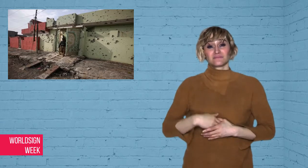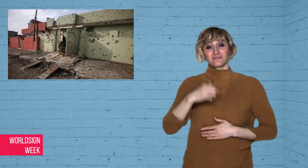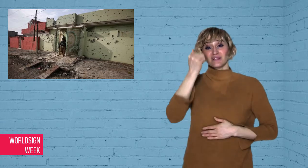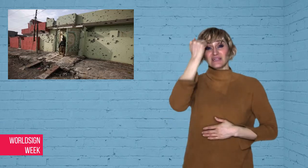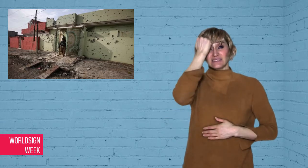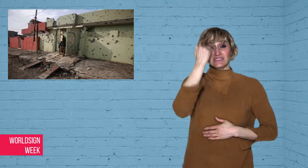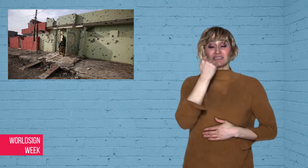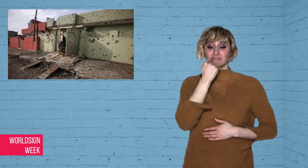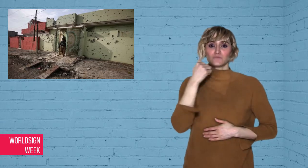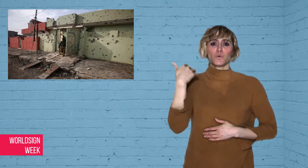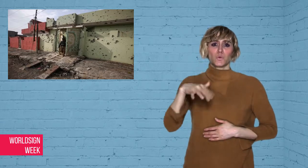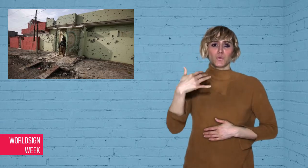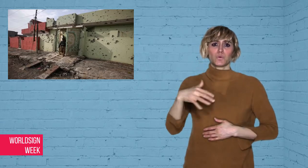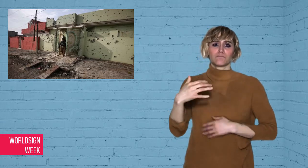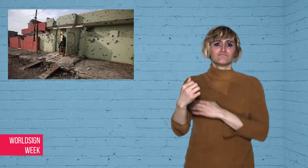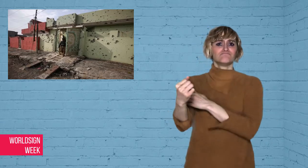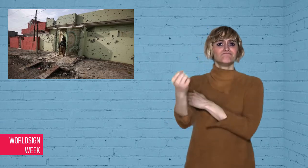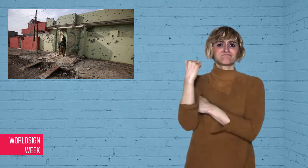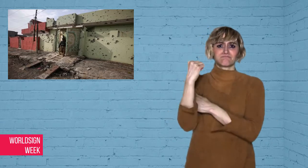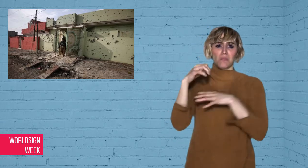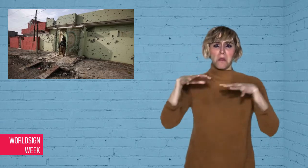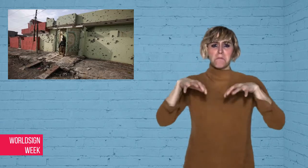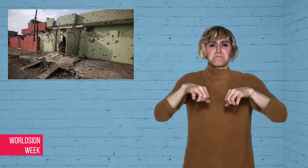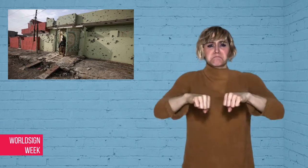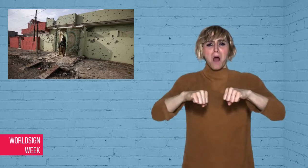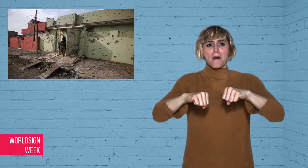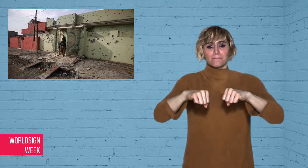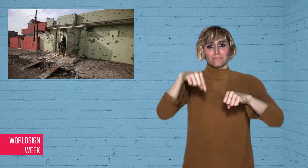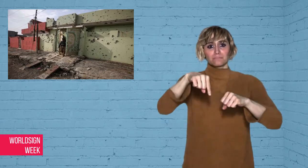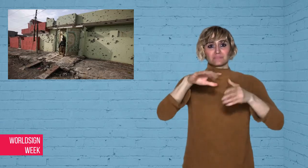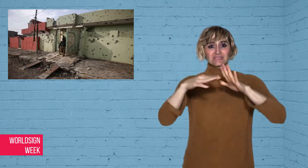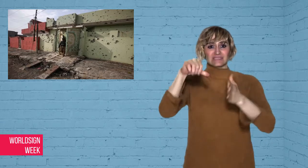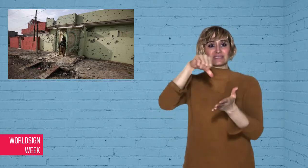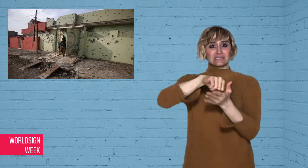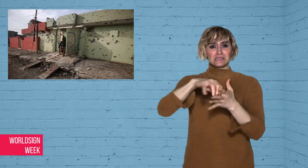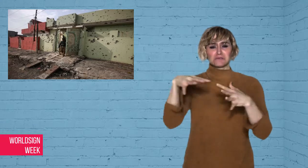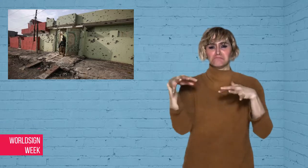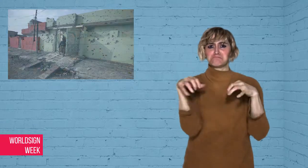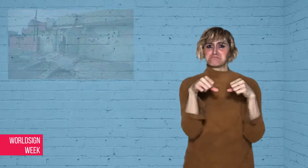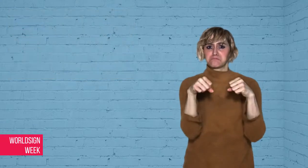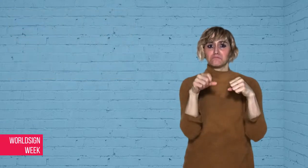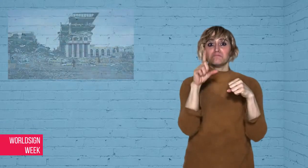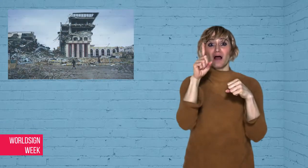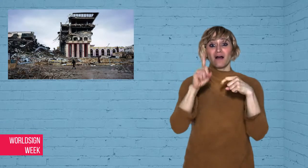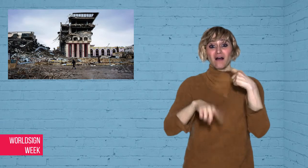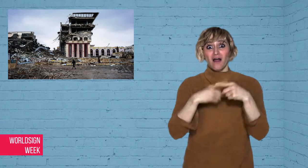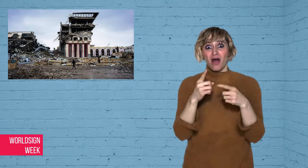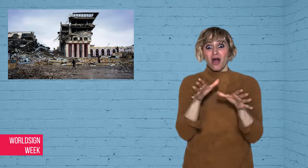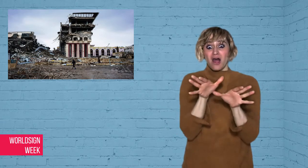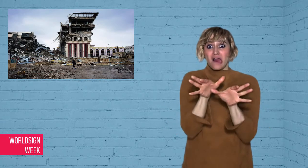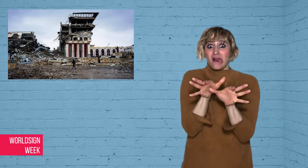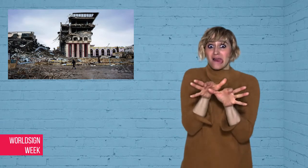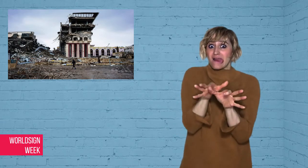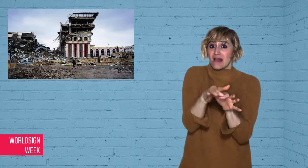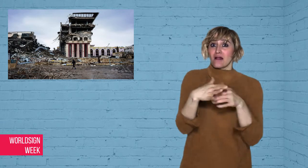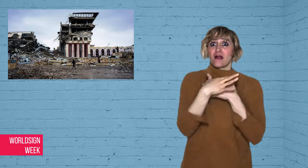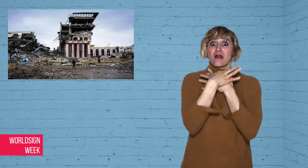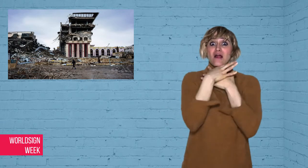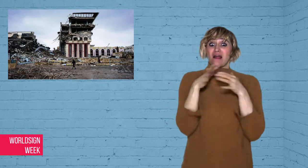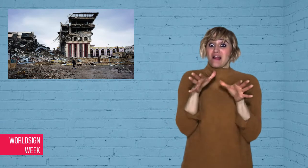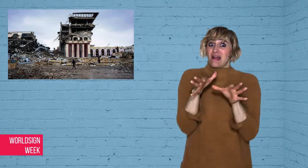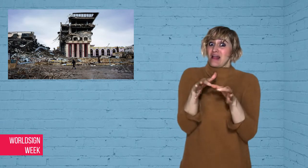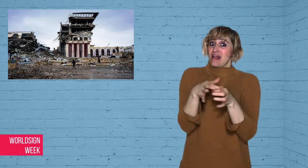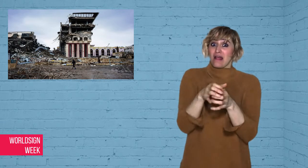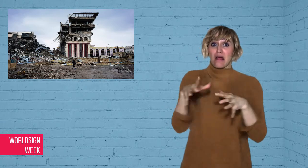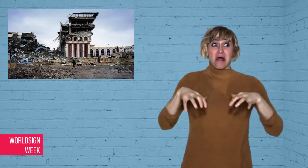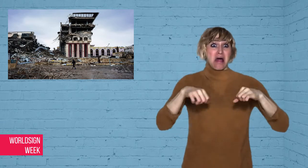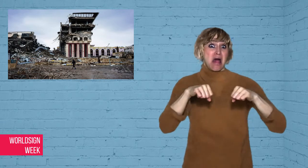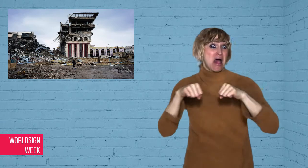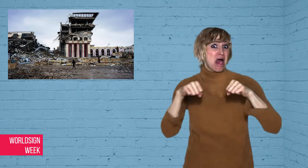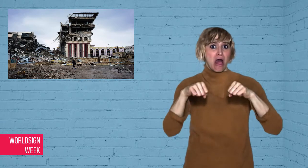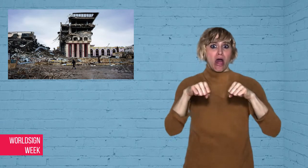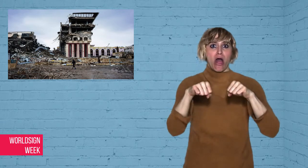collapse of the largest IS-held city